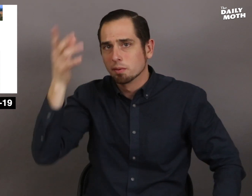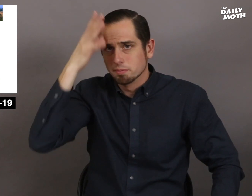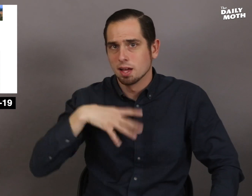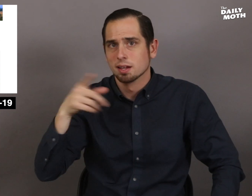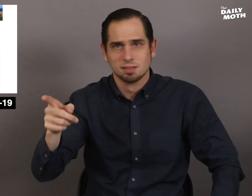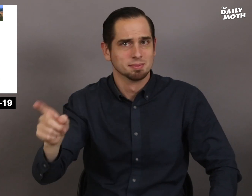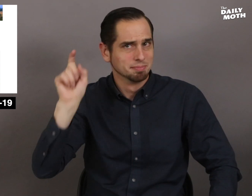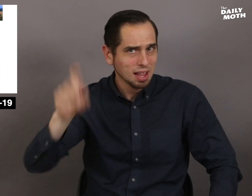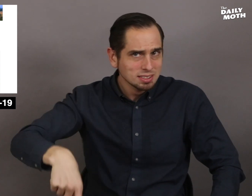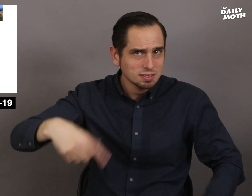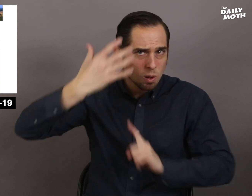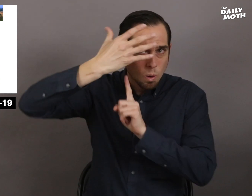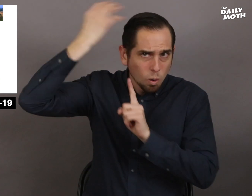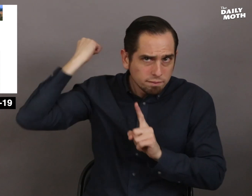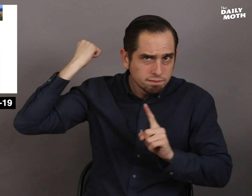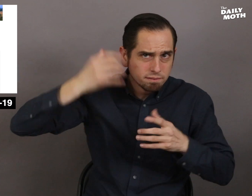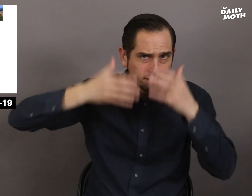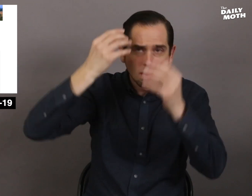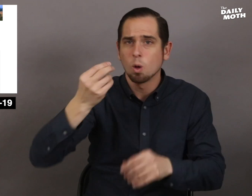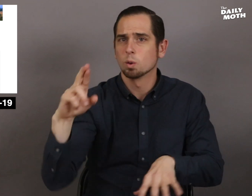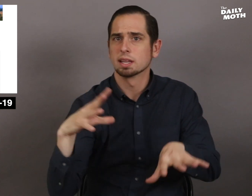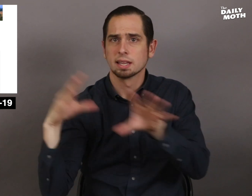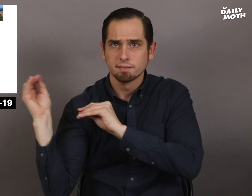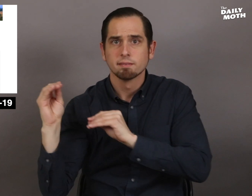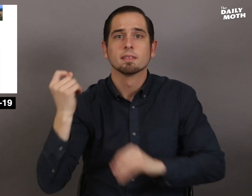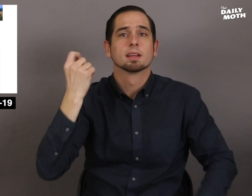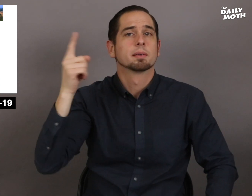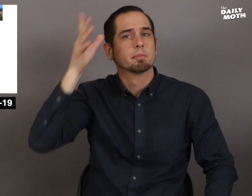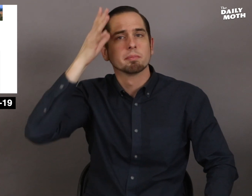told the man to either remove the hood or leave,